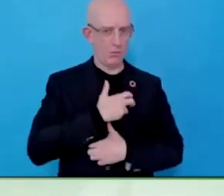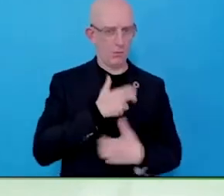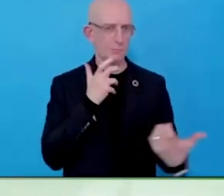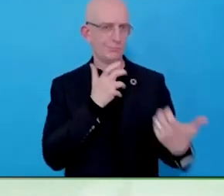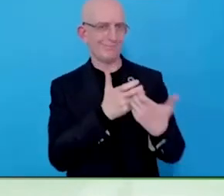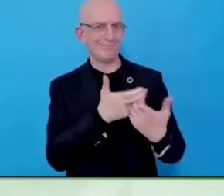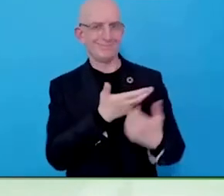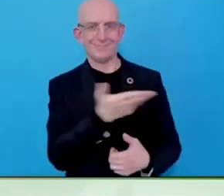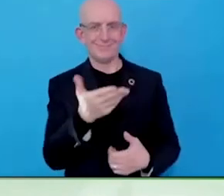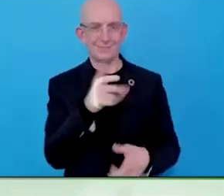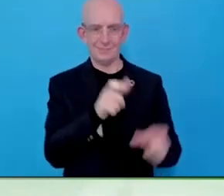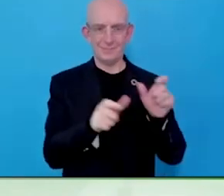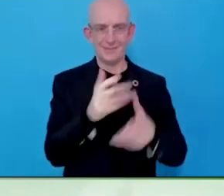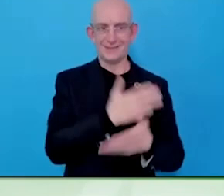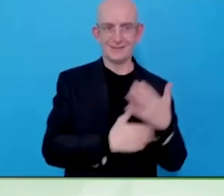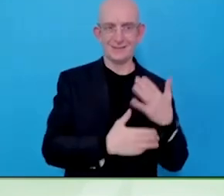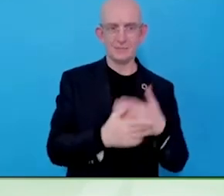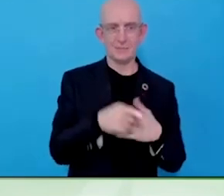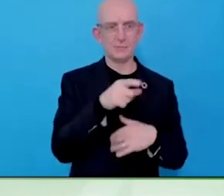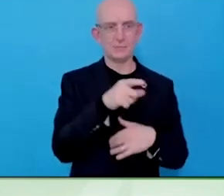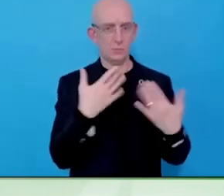It is still a gap, it is still ad hoc.